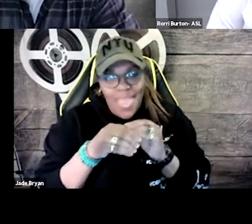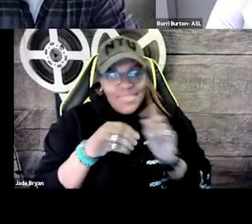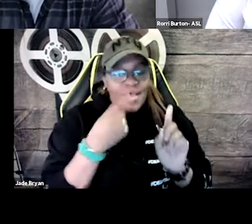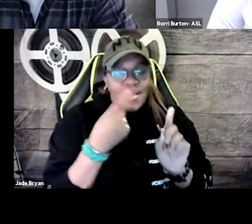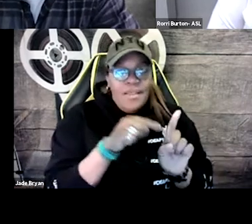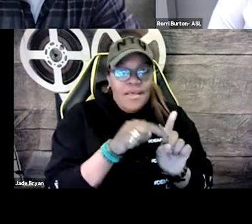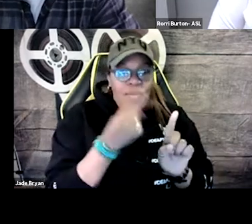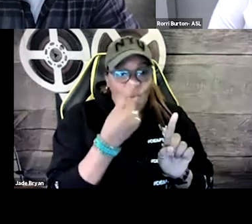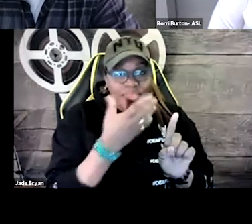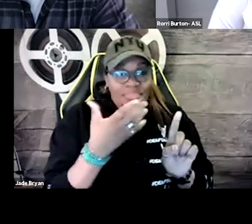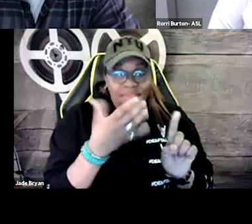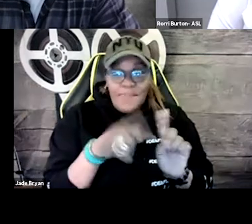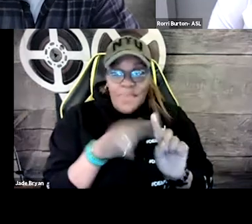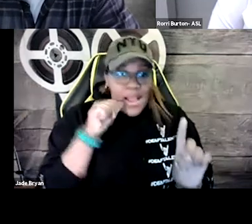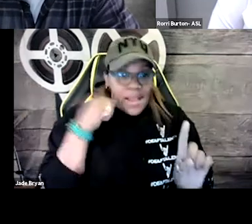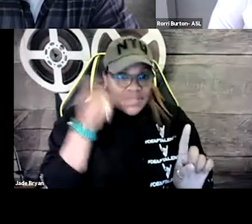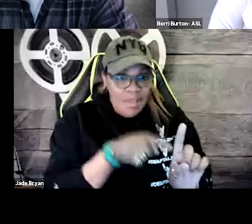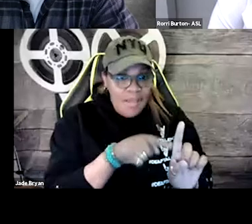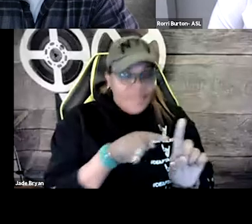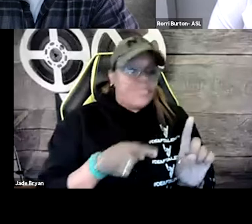Jade is saying, I agree and I wanted to add a point to that.